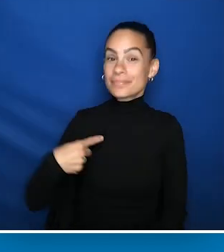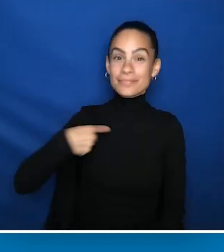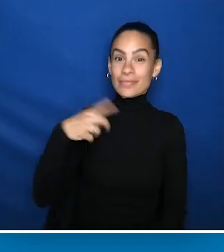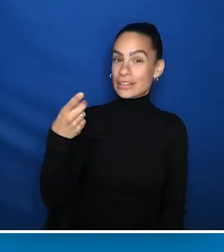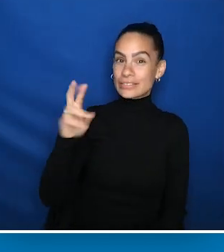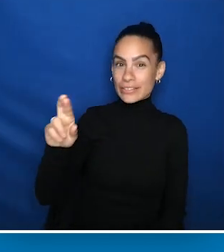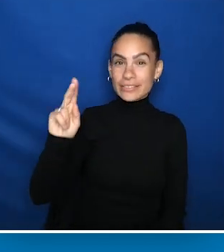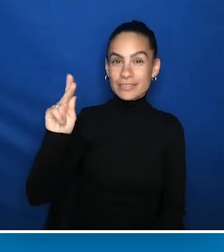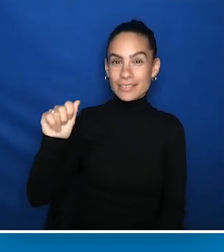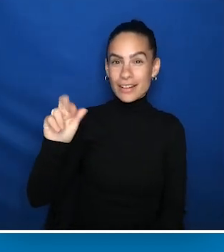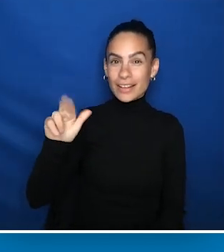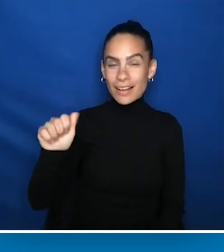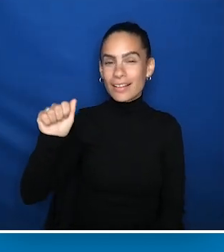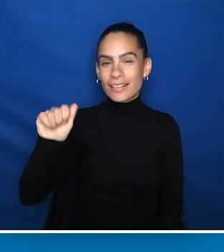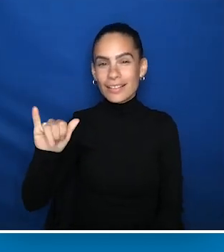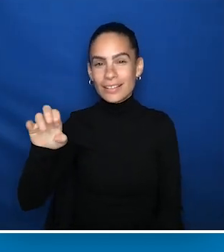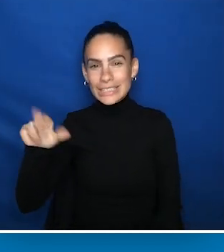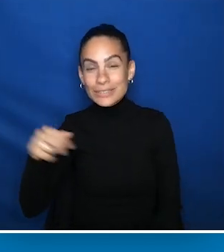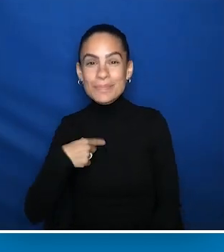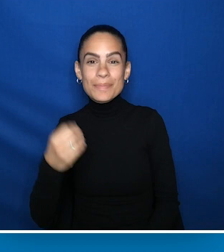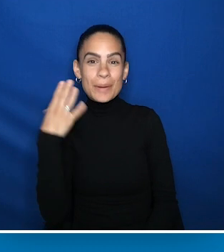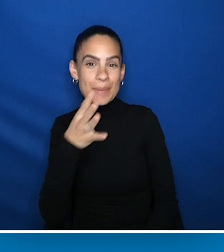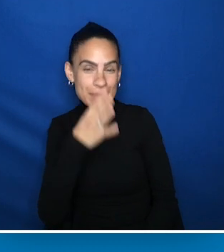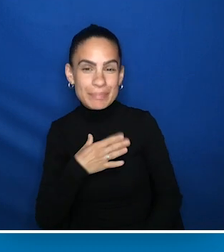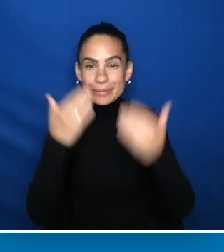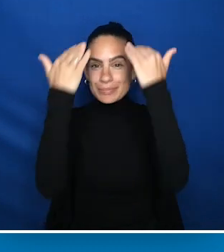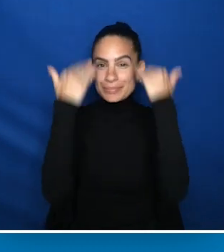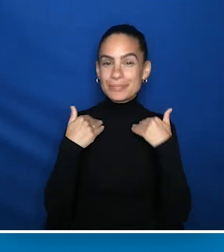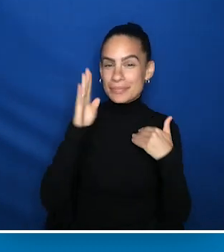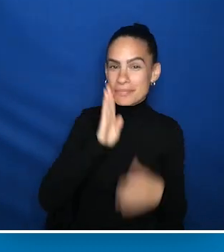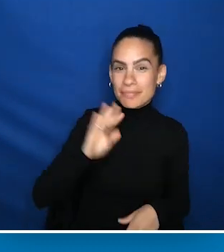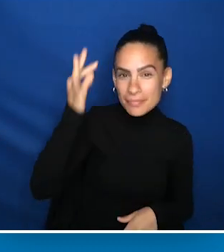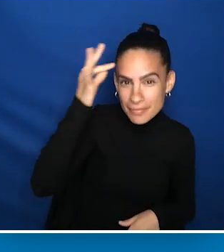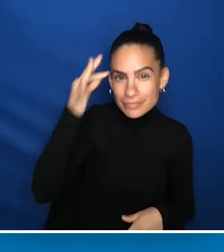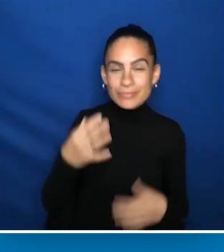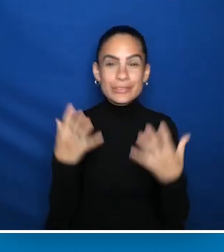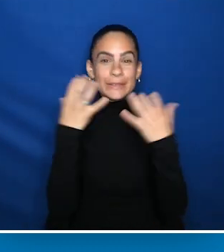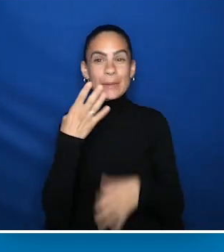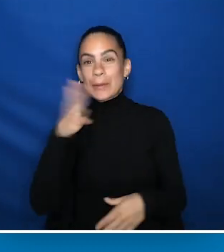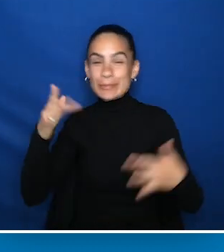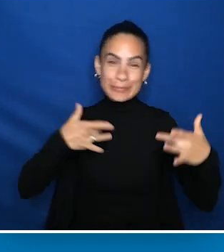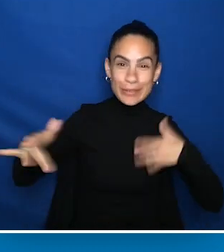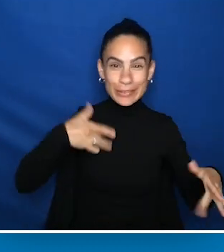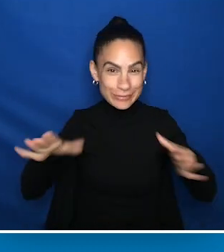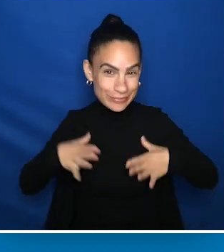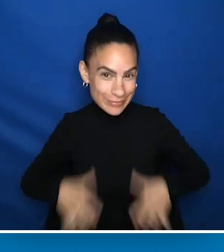I'm Dr. Kara Ayers. I'm a white woman with shoulder-length brown hair. I'm wearing a navy sparkly dress, and I'm seated in my wheelchair.